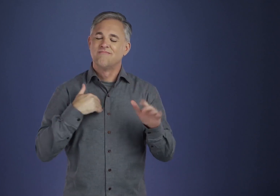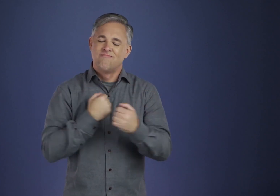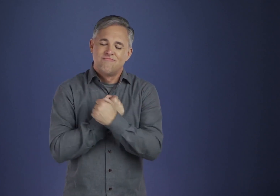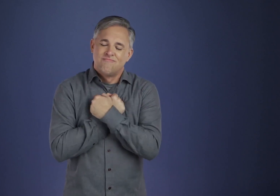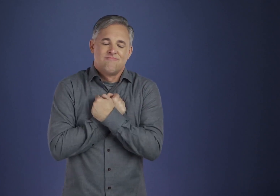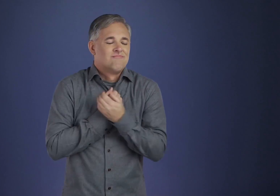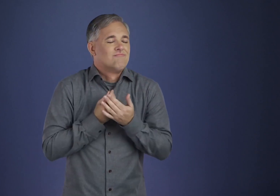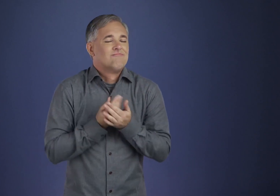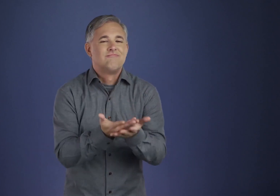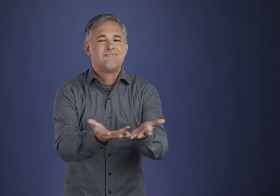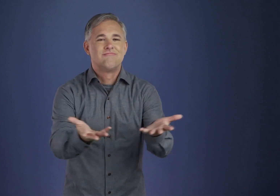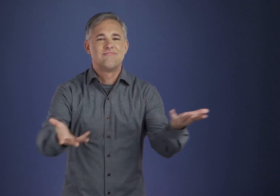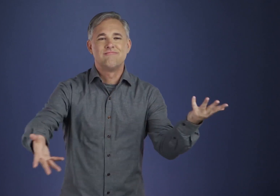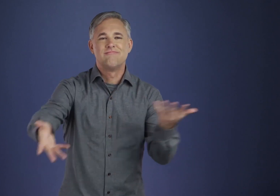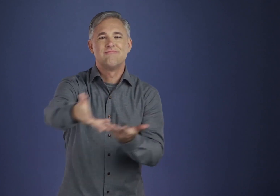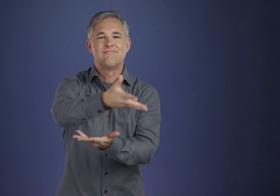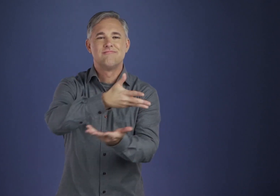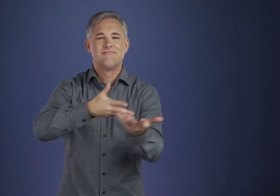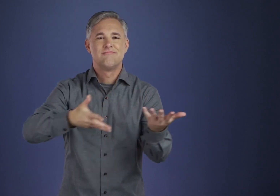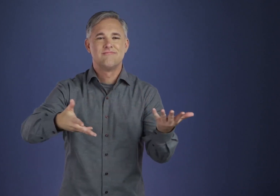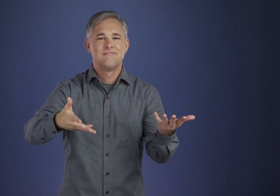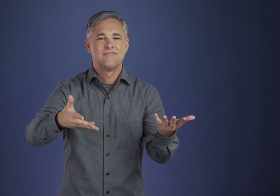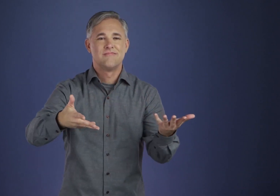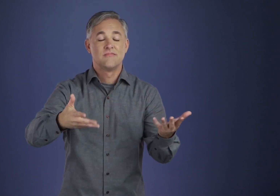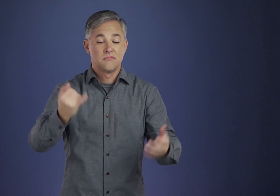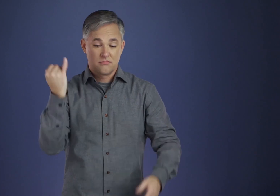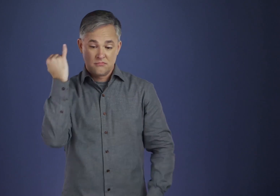For it is by self-forgetting that one finds.